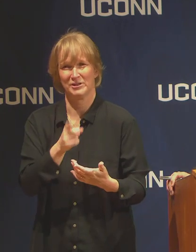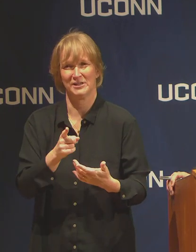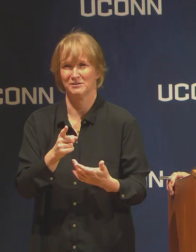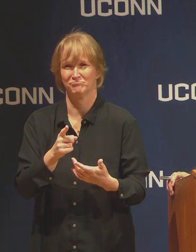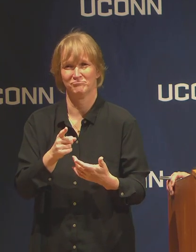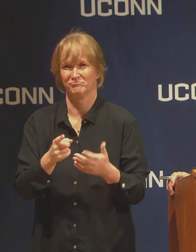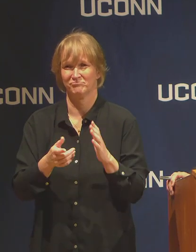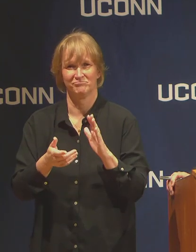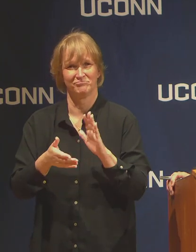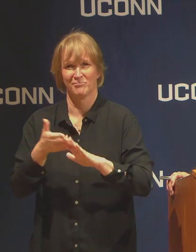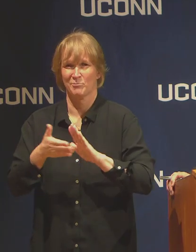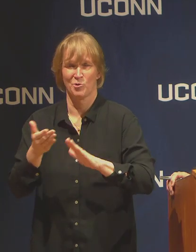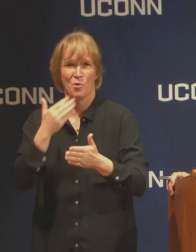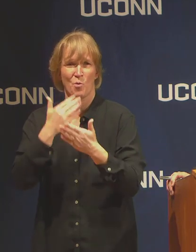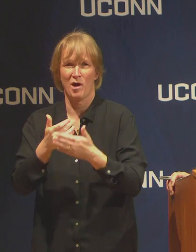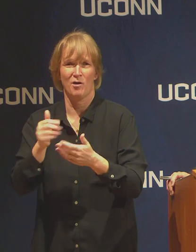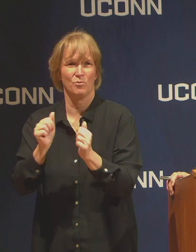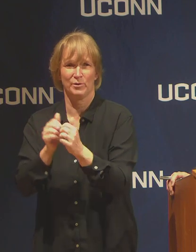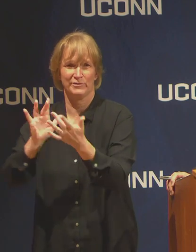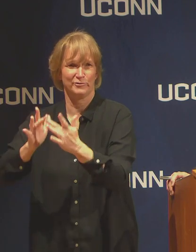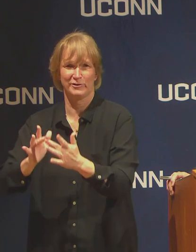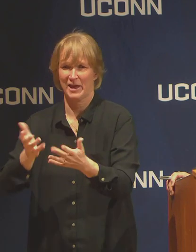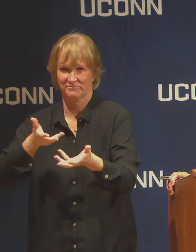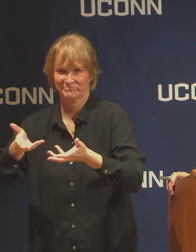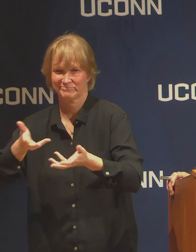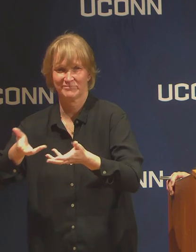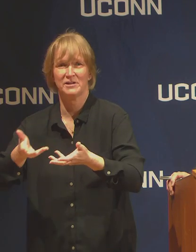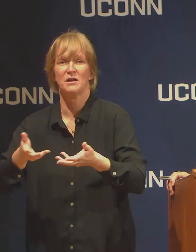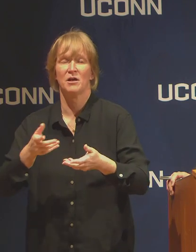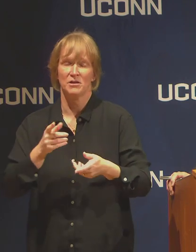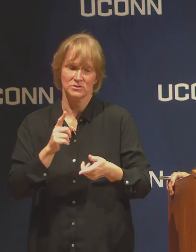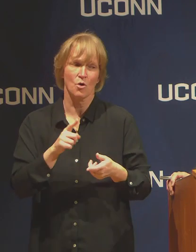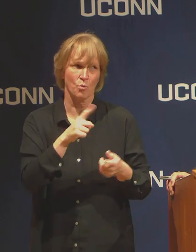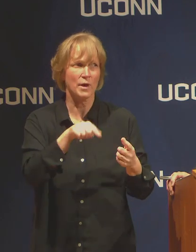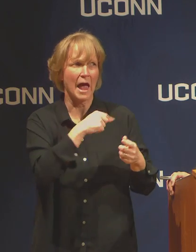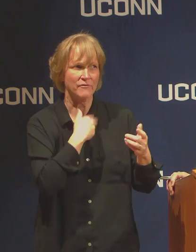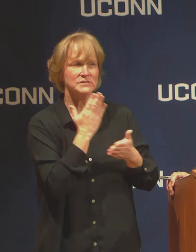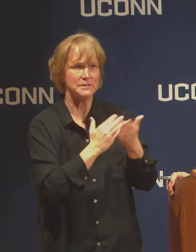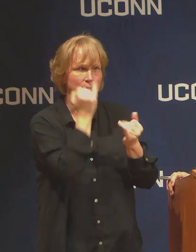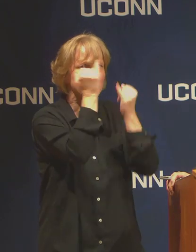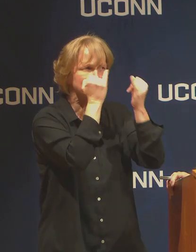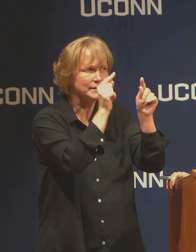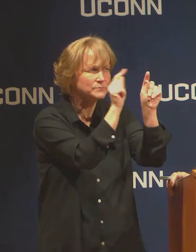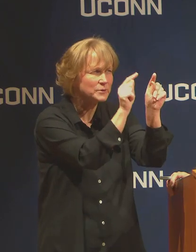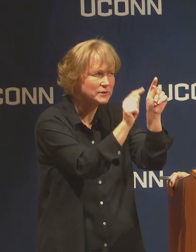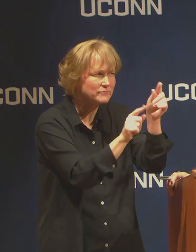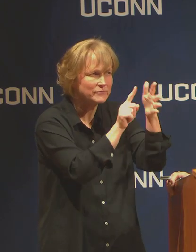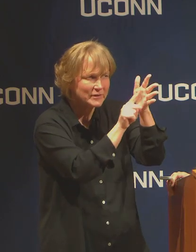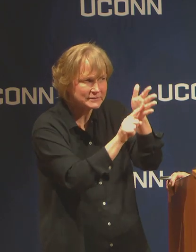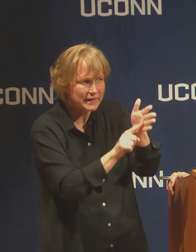There are many creative solutions that are out there. We've been encouraged by some of the conversations going on at the local level,